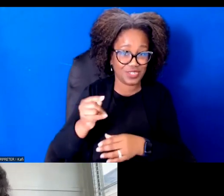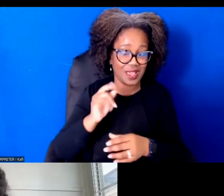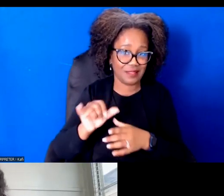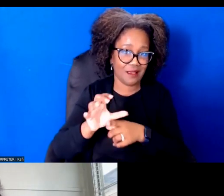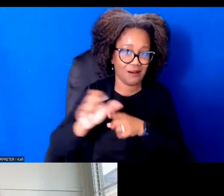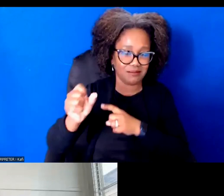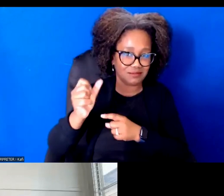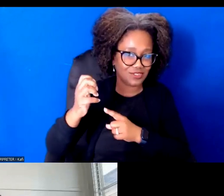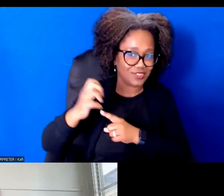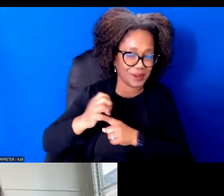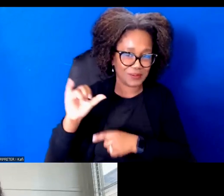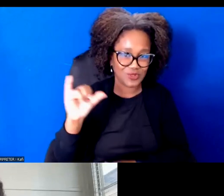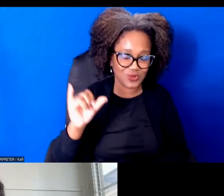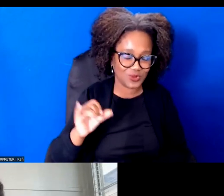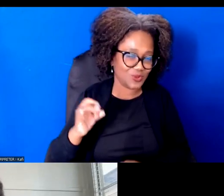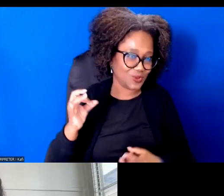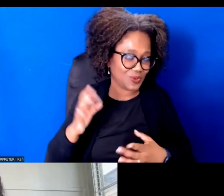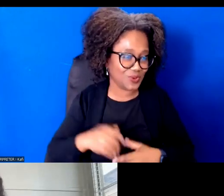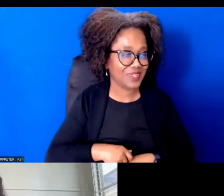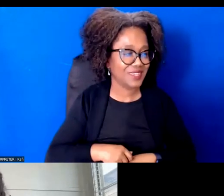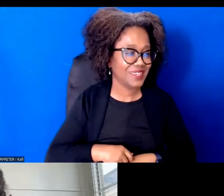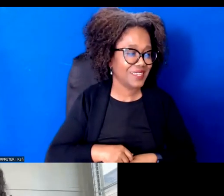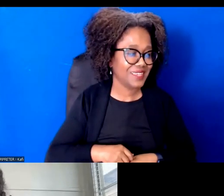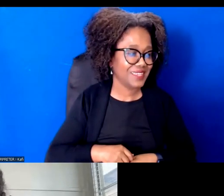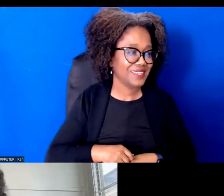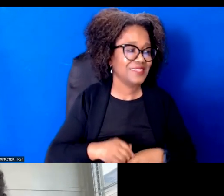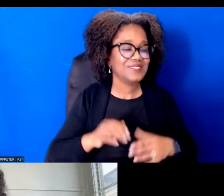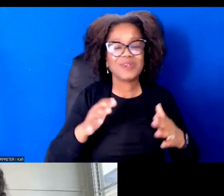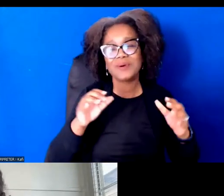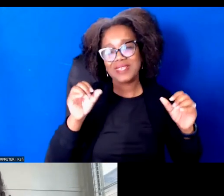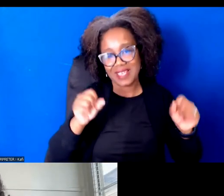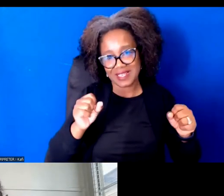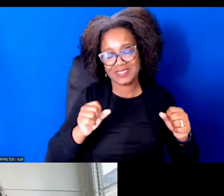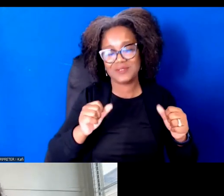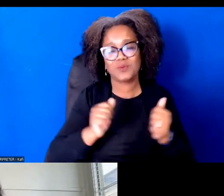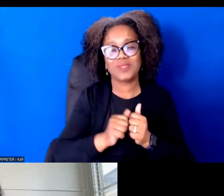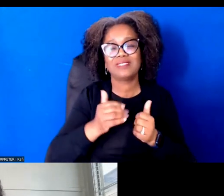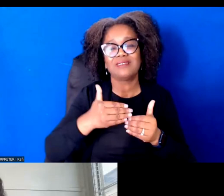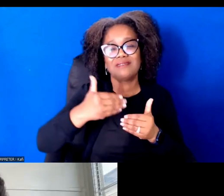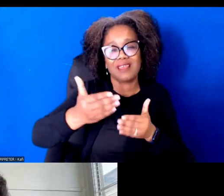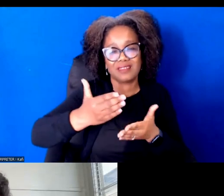And yes, so in terms of the flow of our next piece of our session, I'd really like to invite